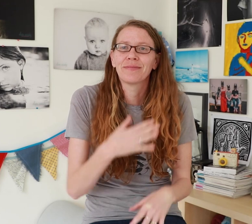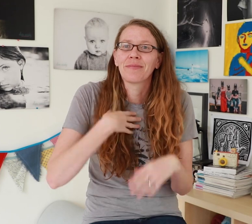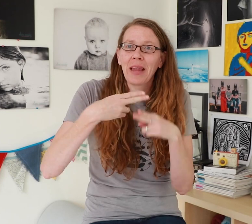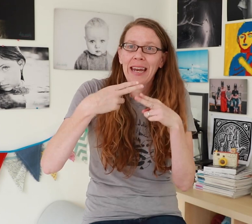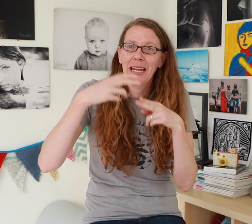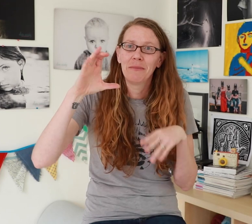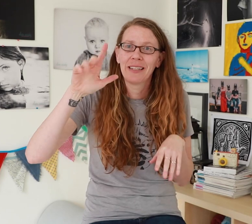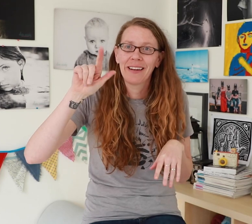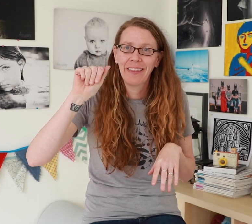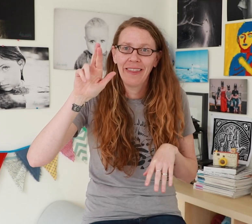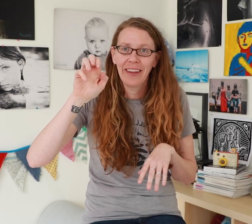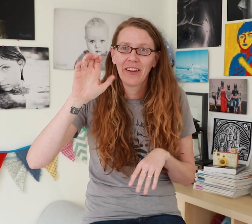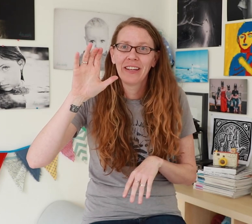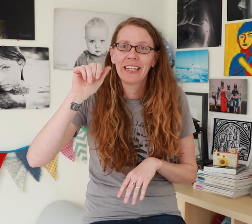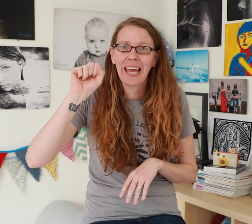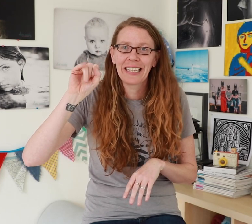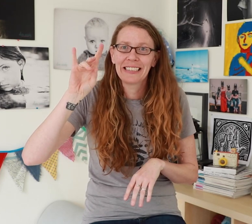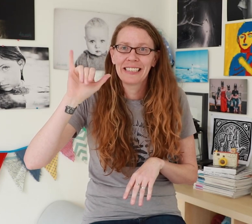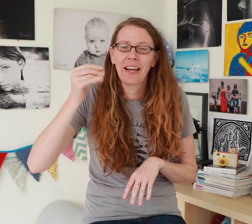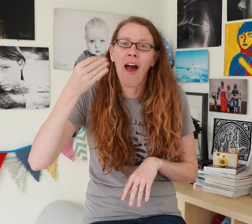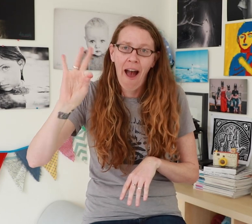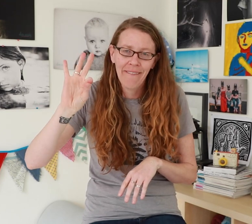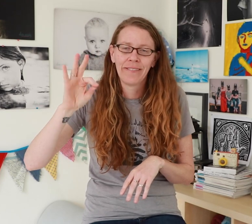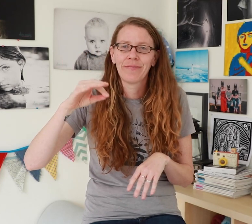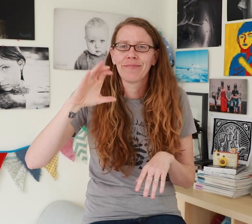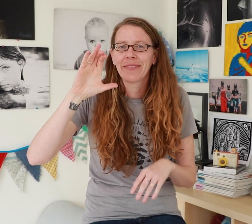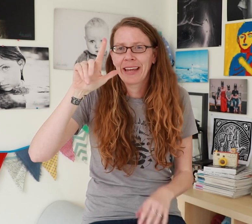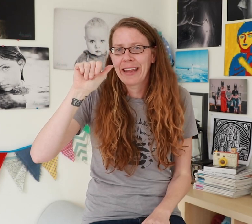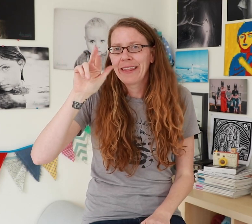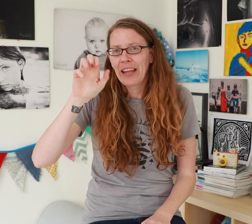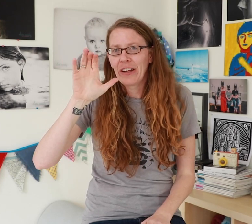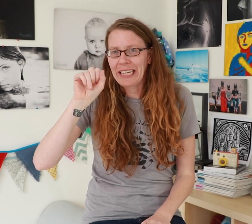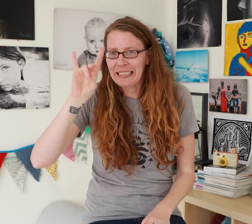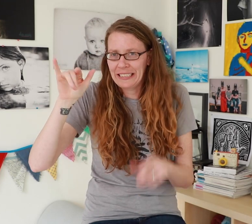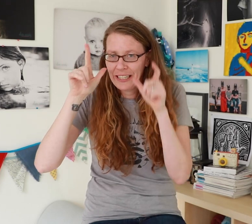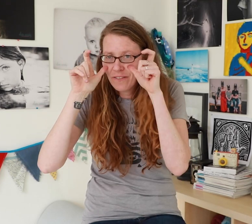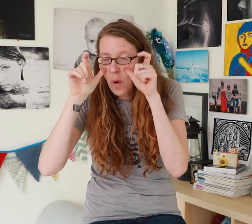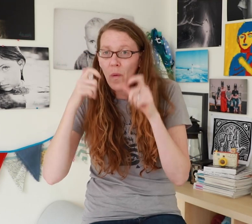My name is Clare Cassidy of Clare Cassidy Photography.